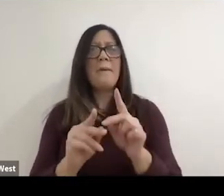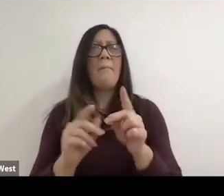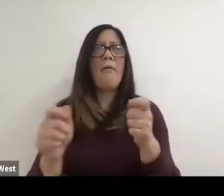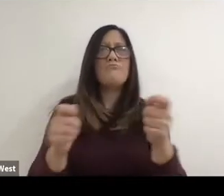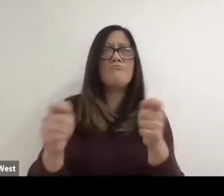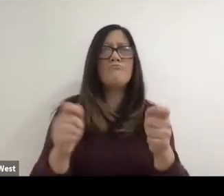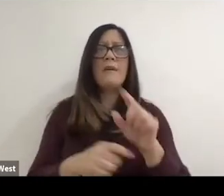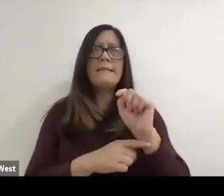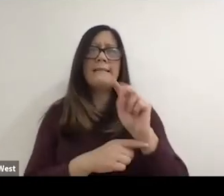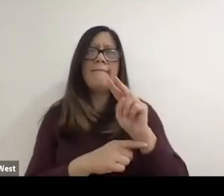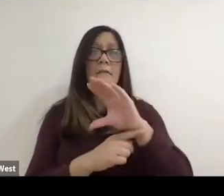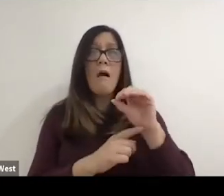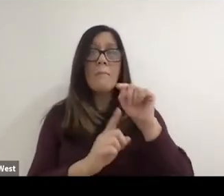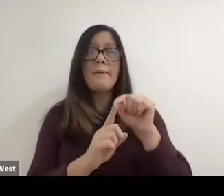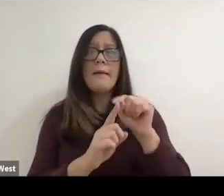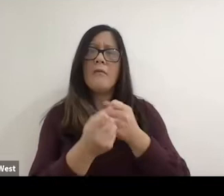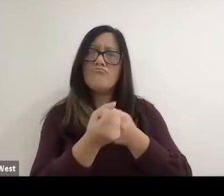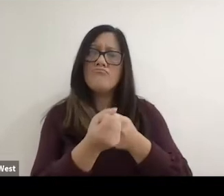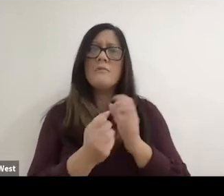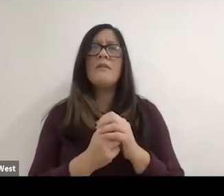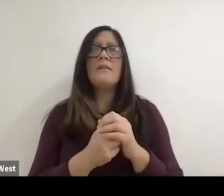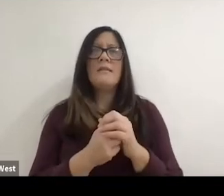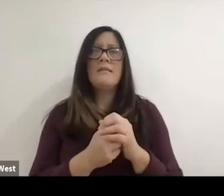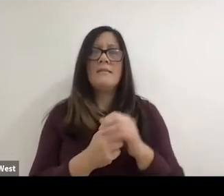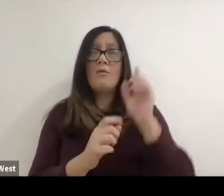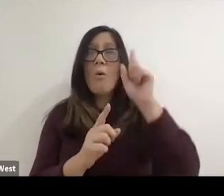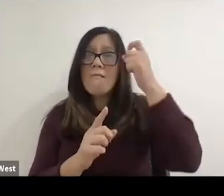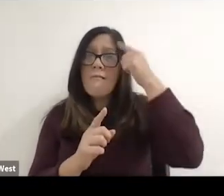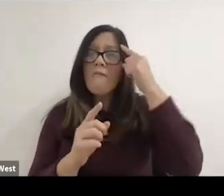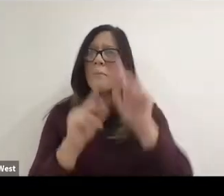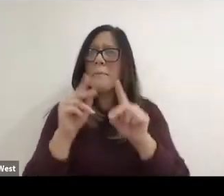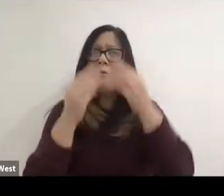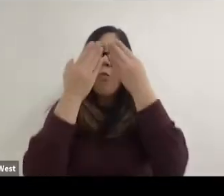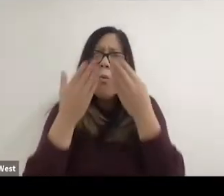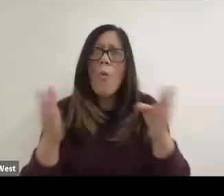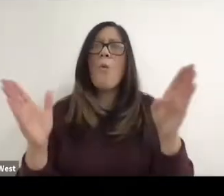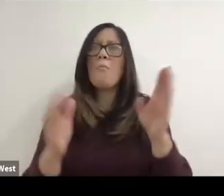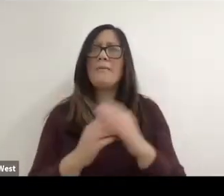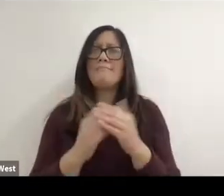people in charge of the TV companies, maybe. Maybe government who are open to to